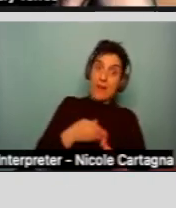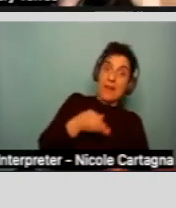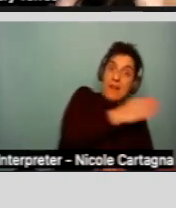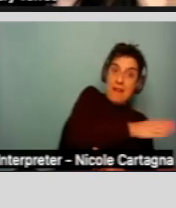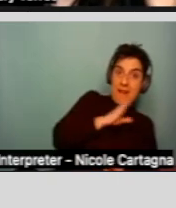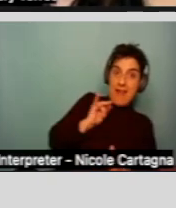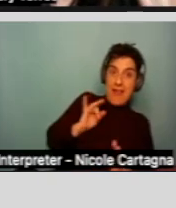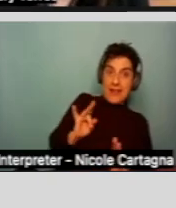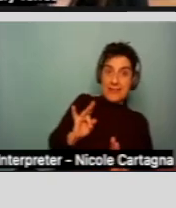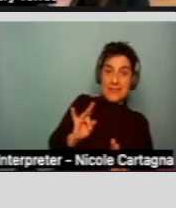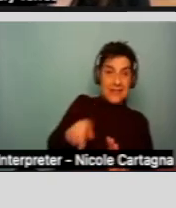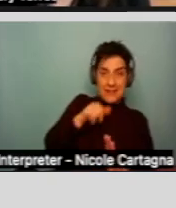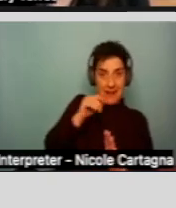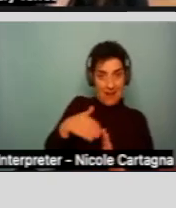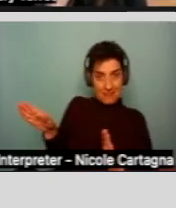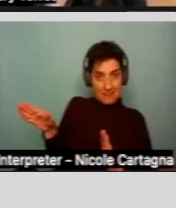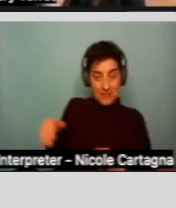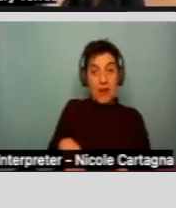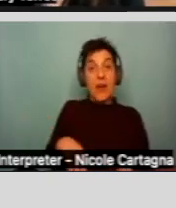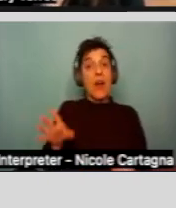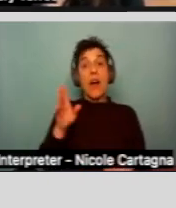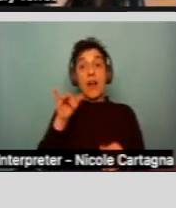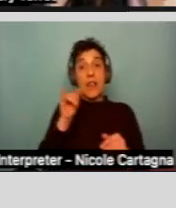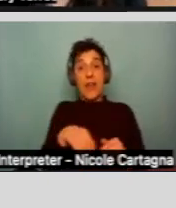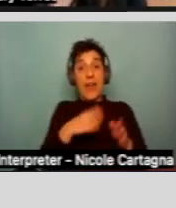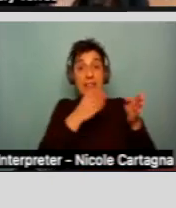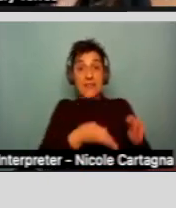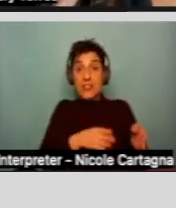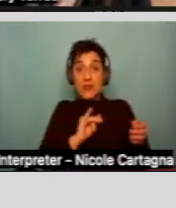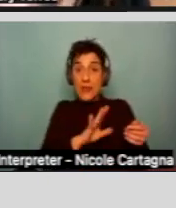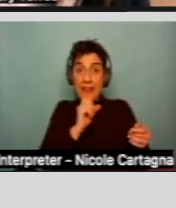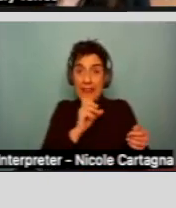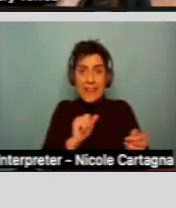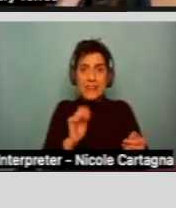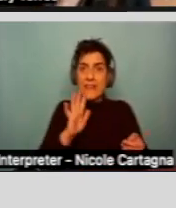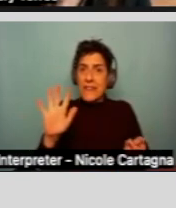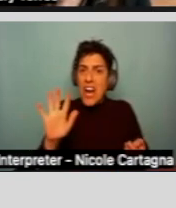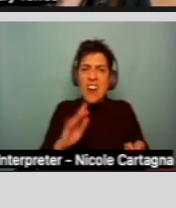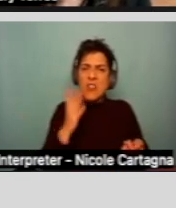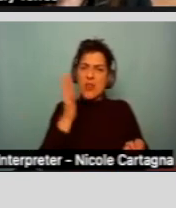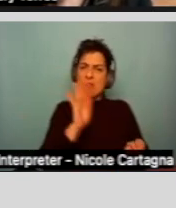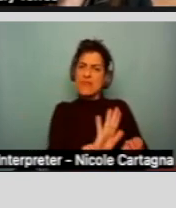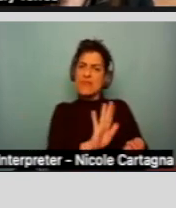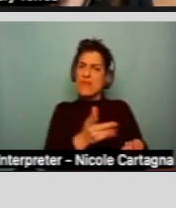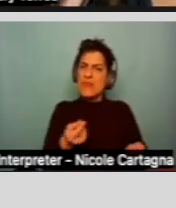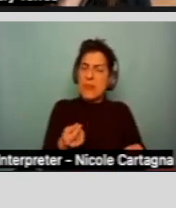So, what was that individual like at age five? What was that individual like at age ten?